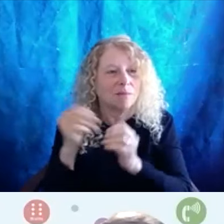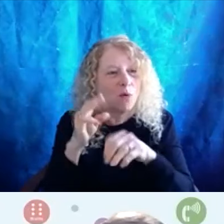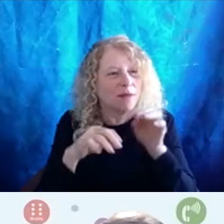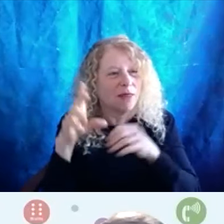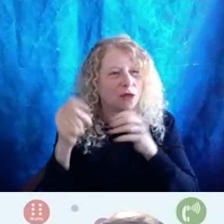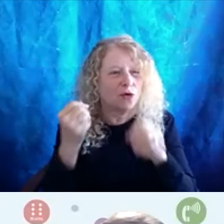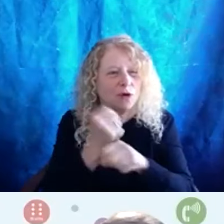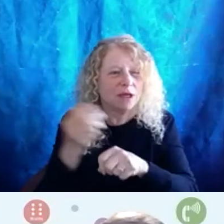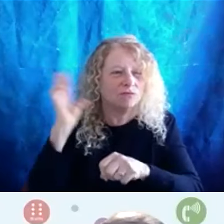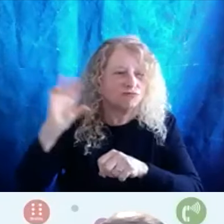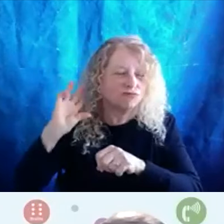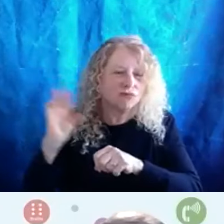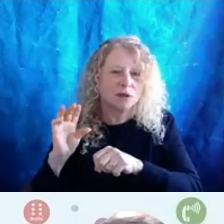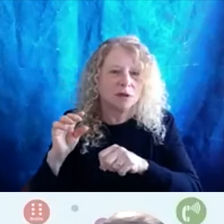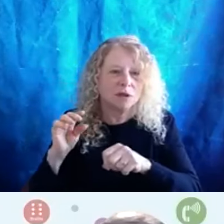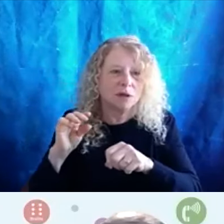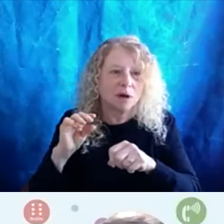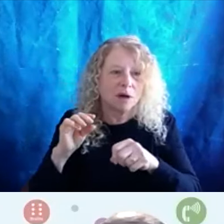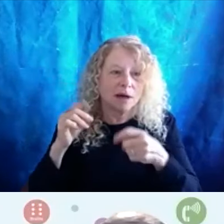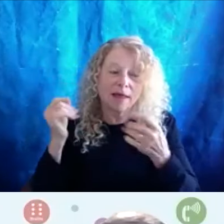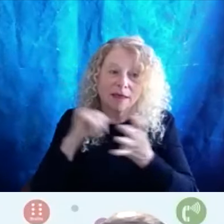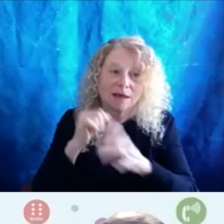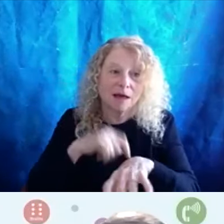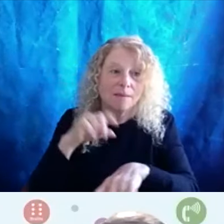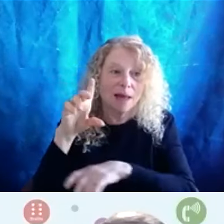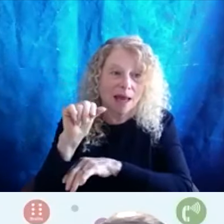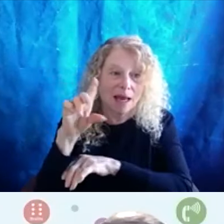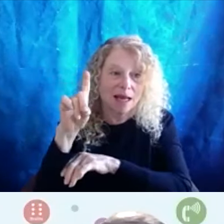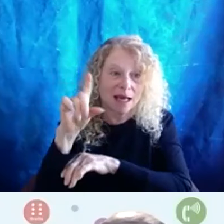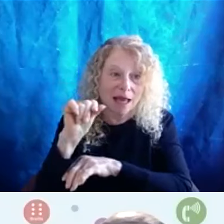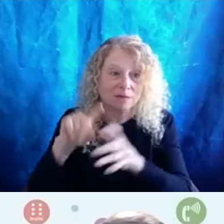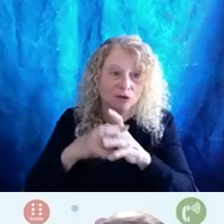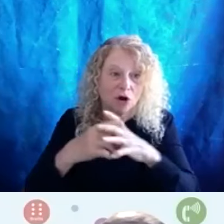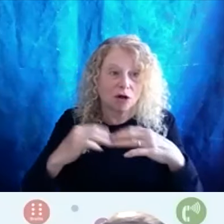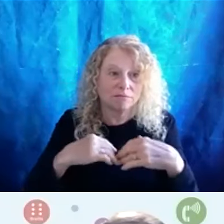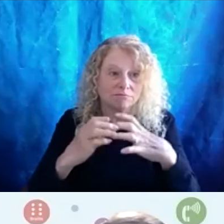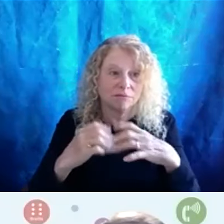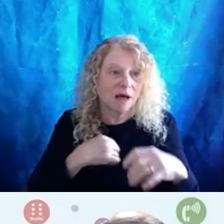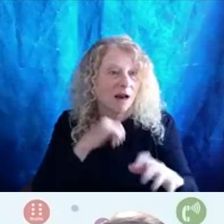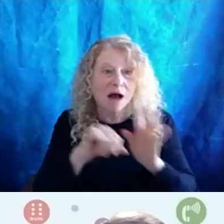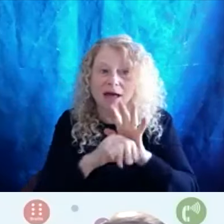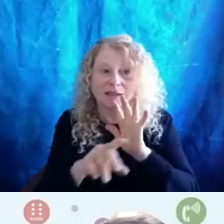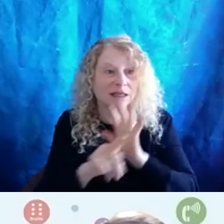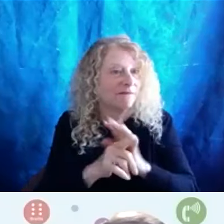right as the ADA was coming into play, and I did not identify as having a disability at that time.